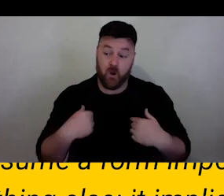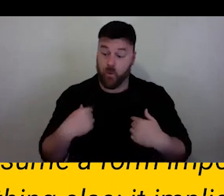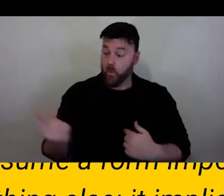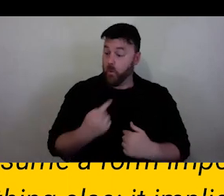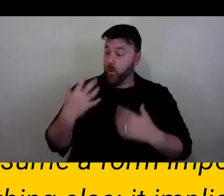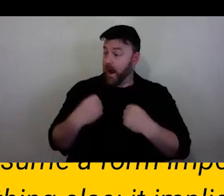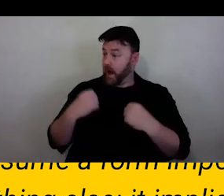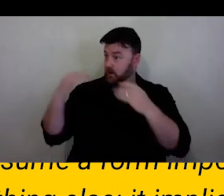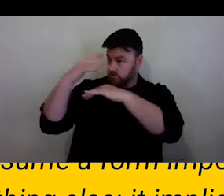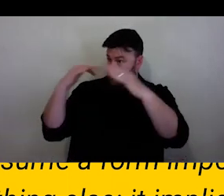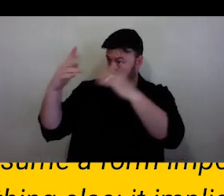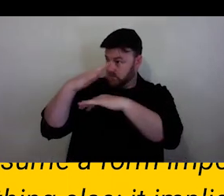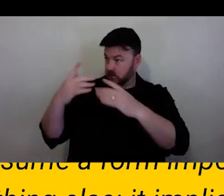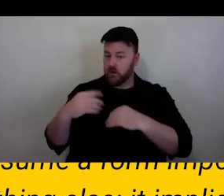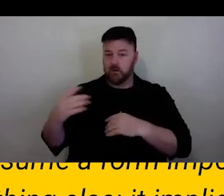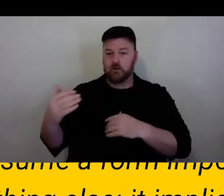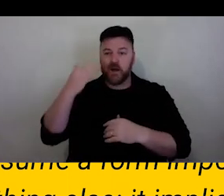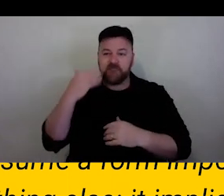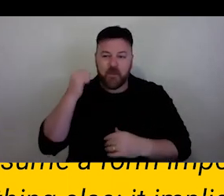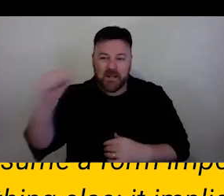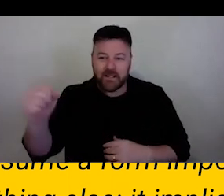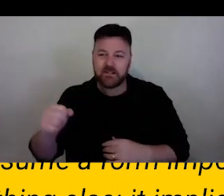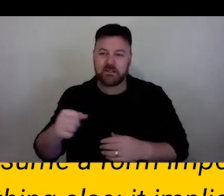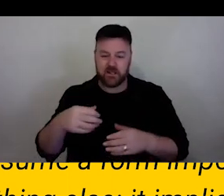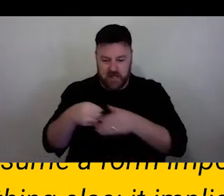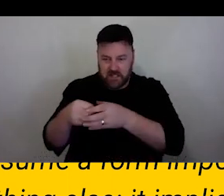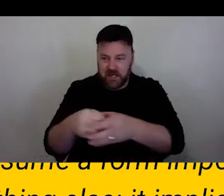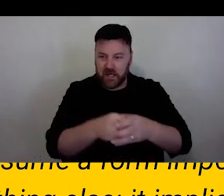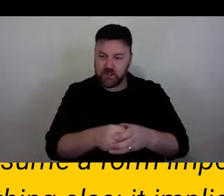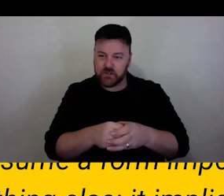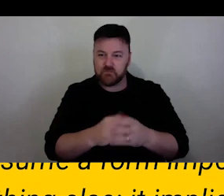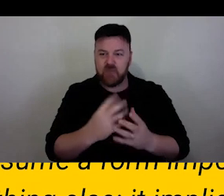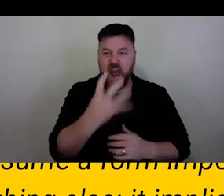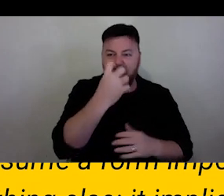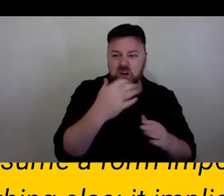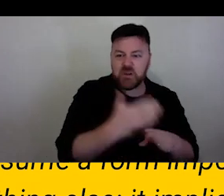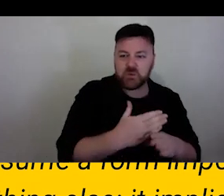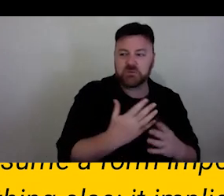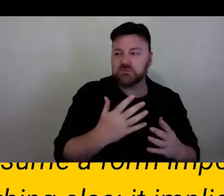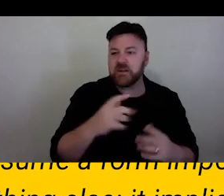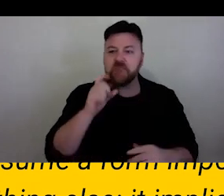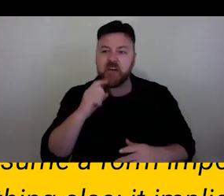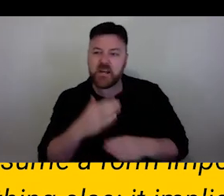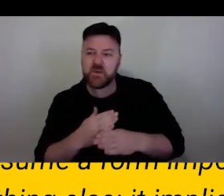being intersectional feminists making angry and funny work. Our practices have overlapping features.